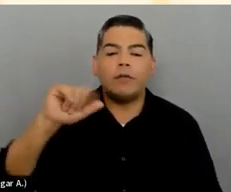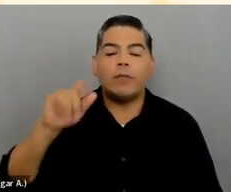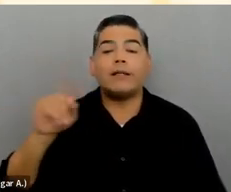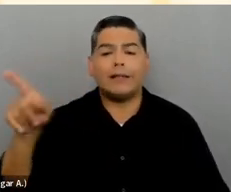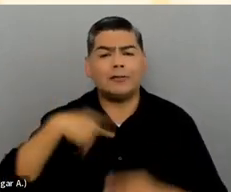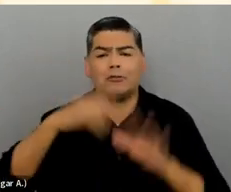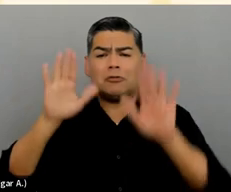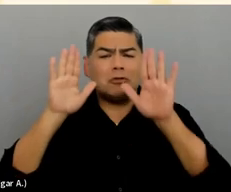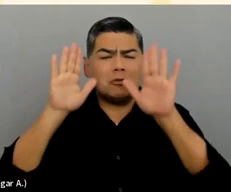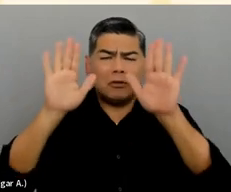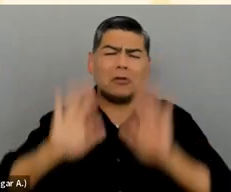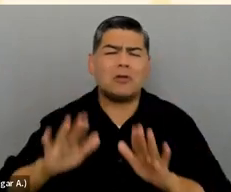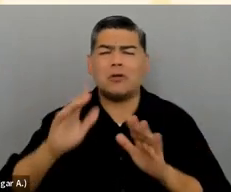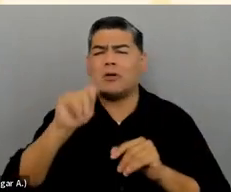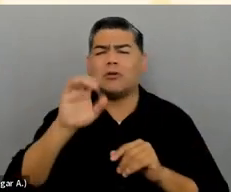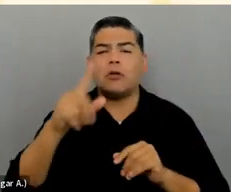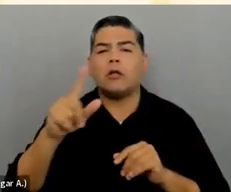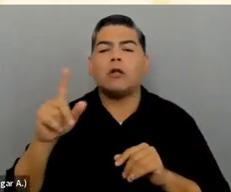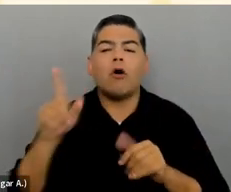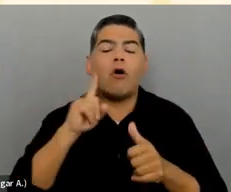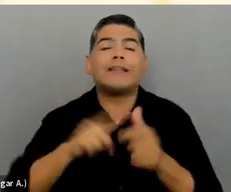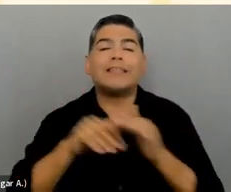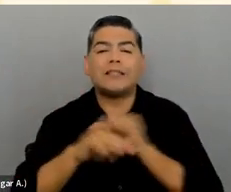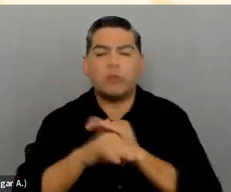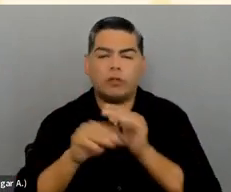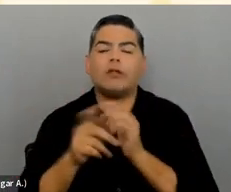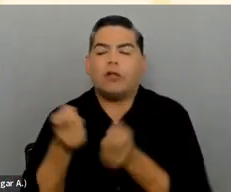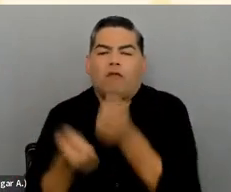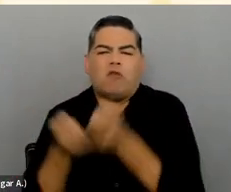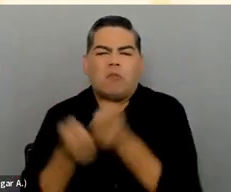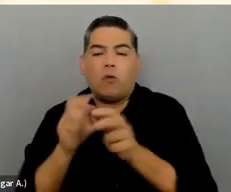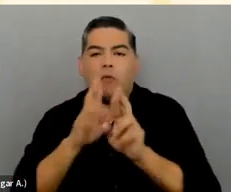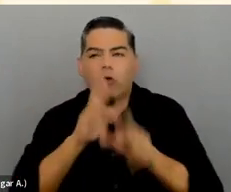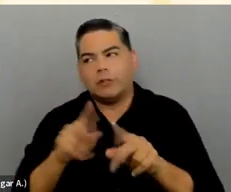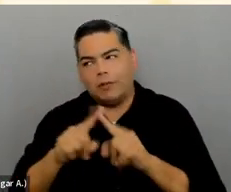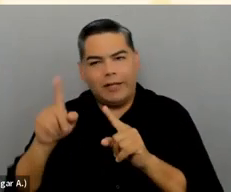or Accessibility Conformance Reports are a useful tool in that search, but you always have to .